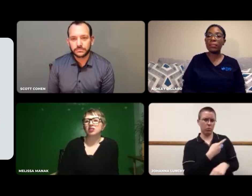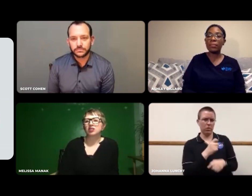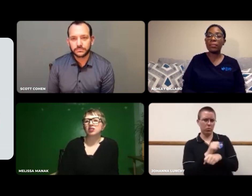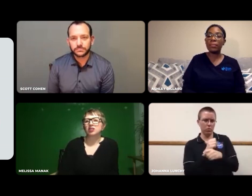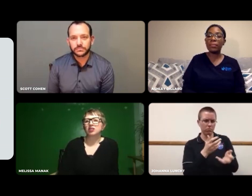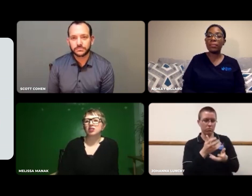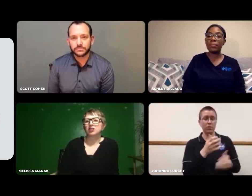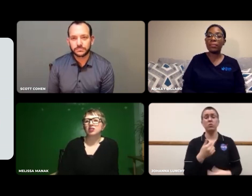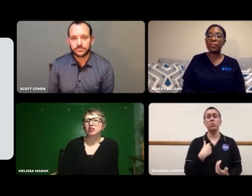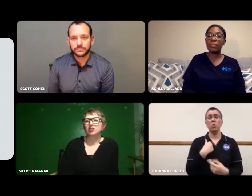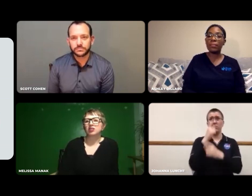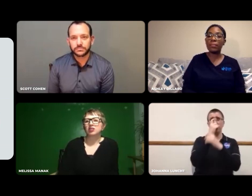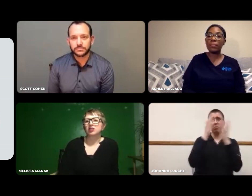We worked together in that situation.